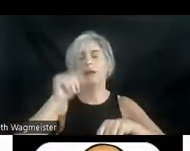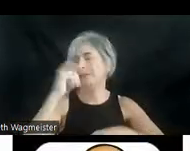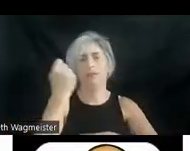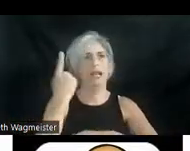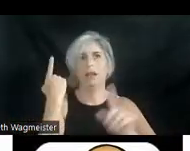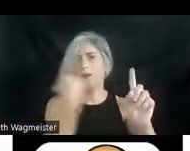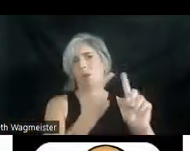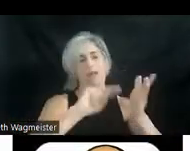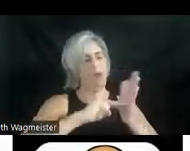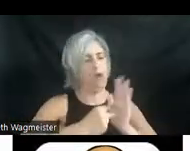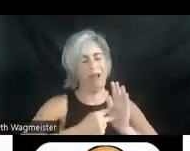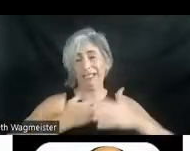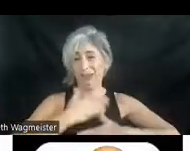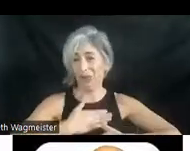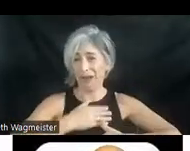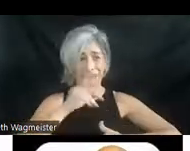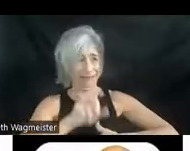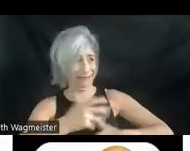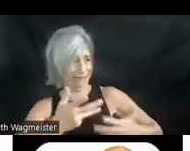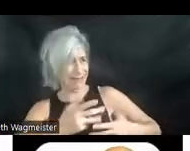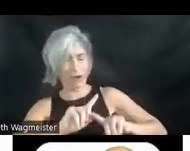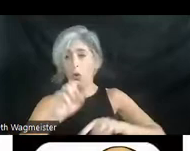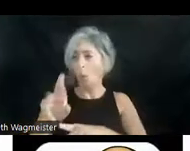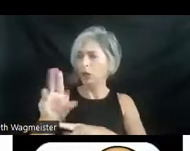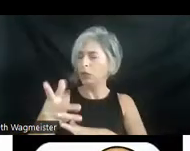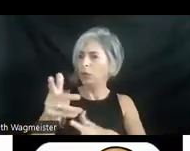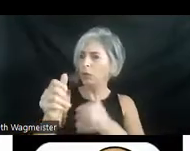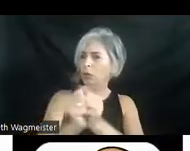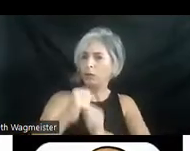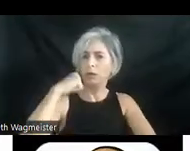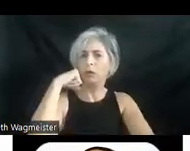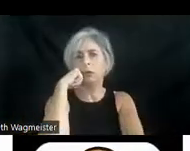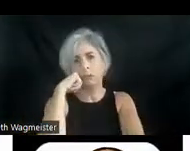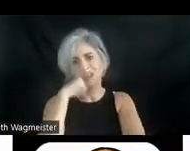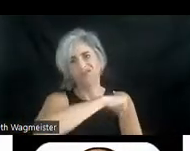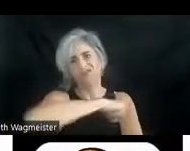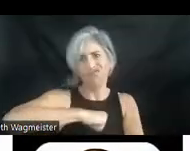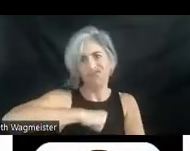to be enjoyable. Or you are with your elbow to your friend. What's going on. What's going